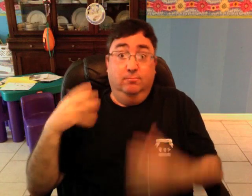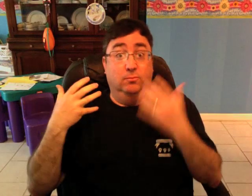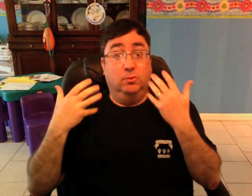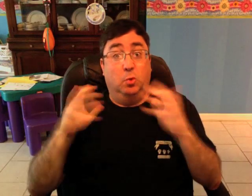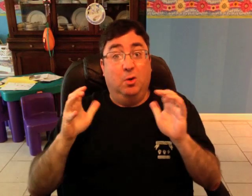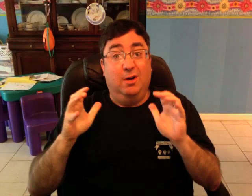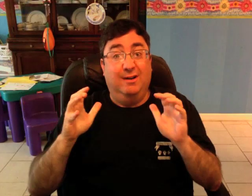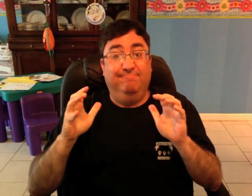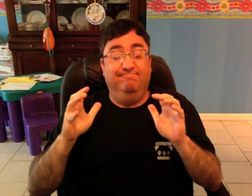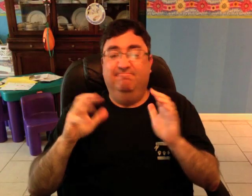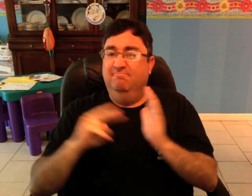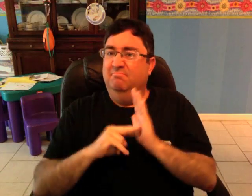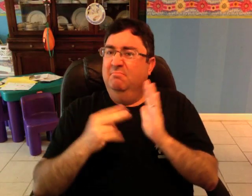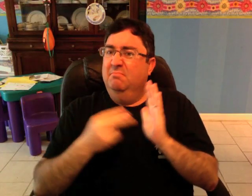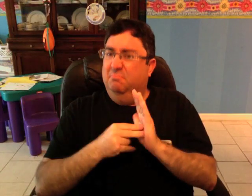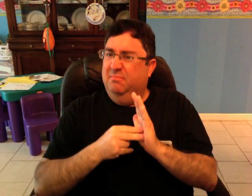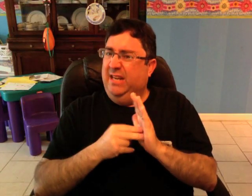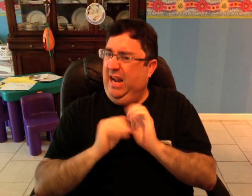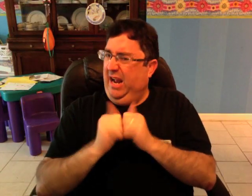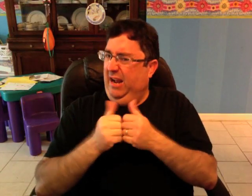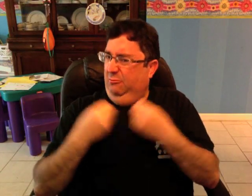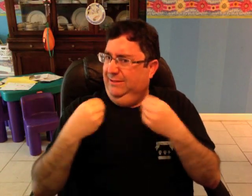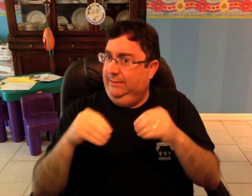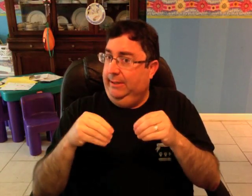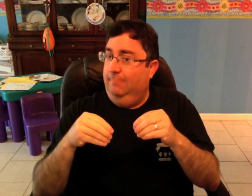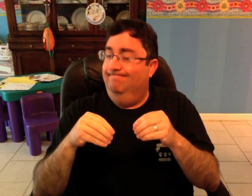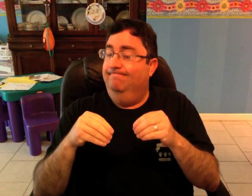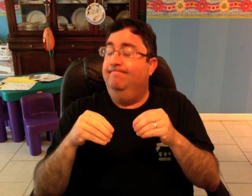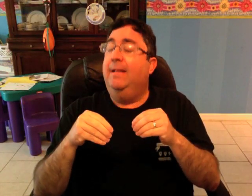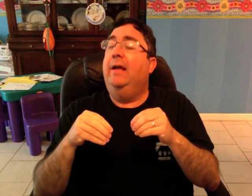They realized that if Deaf adults didn't want it, they would have to